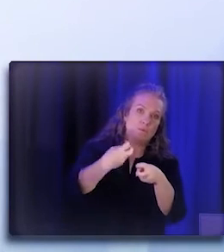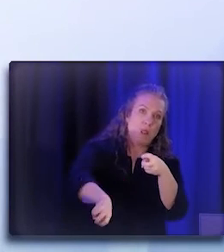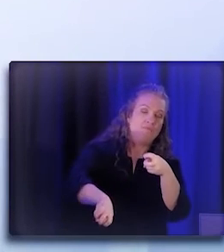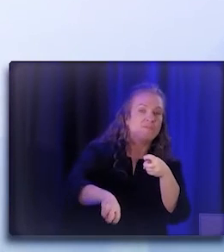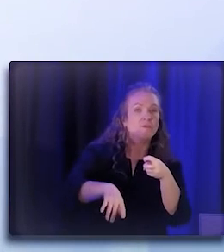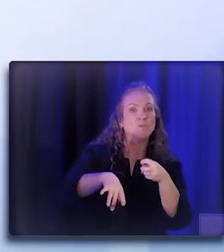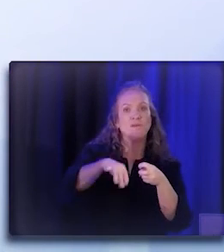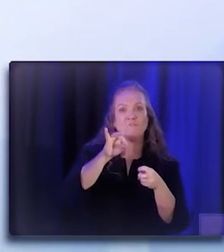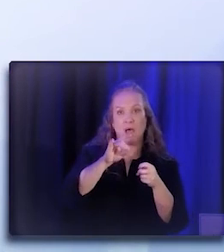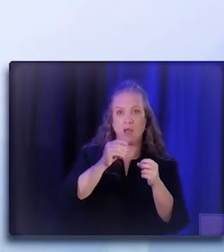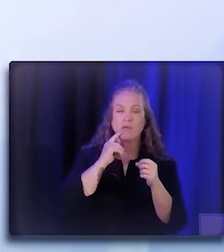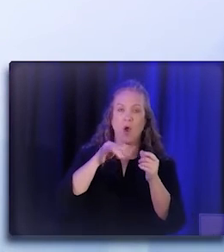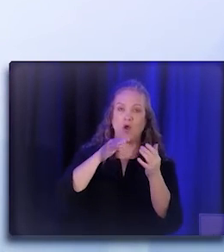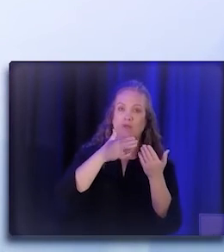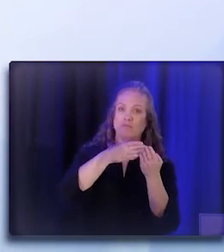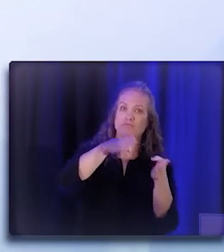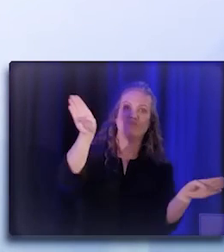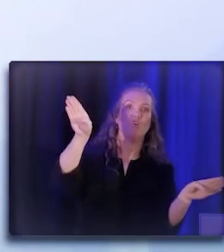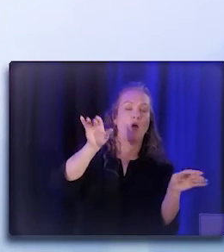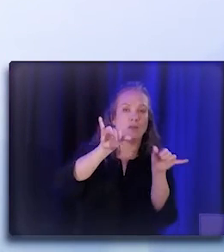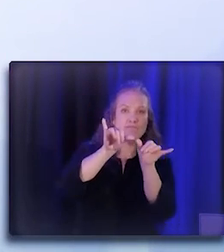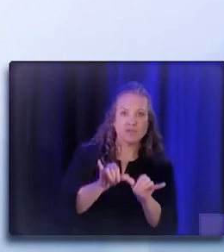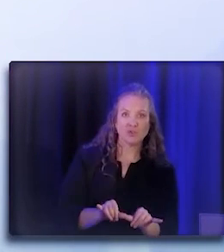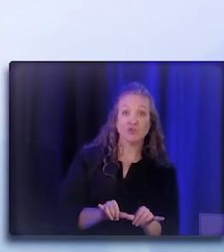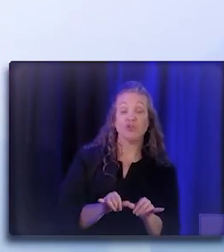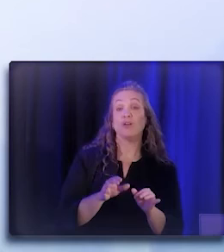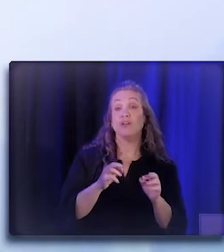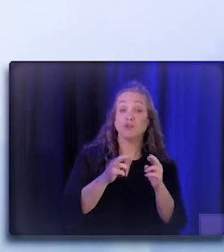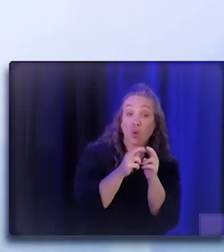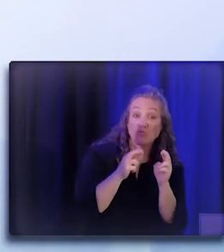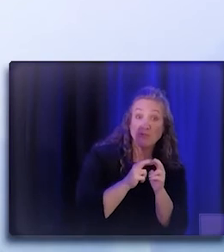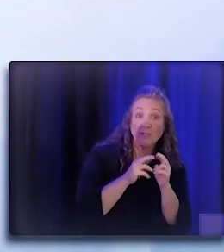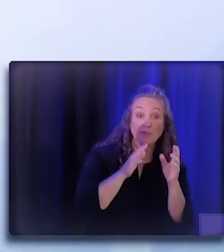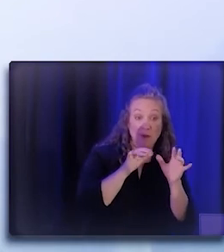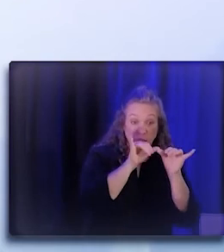And so I think those kinds of regional efforts are really, really important.